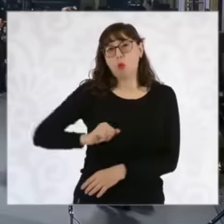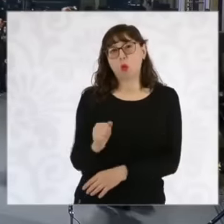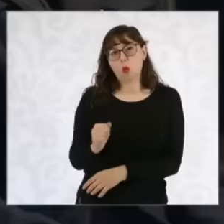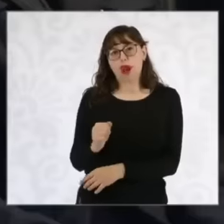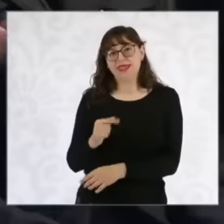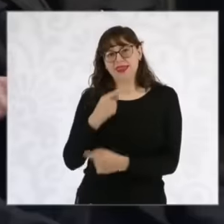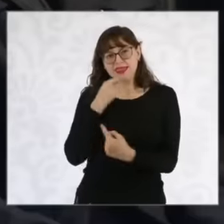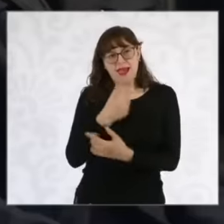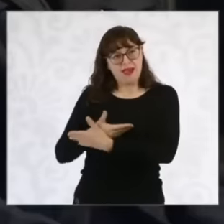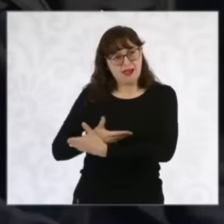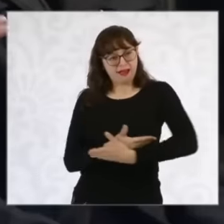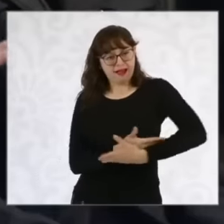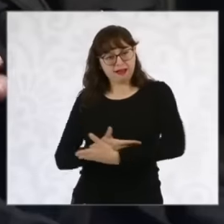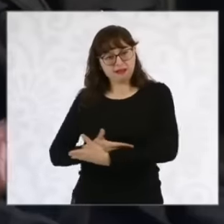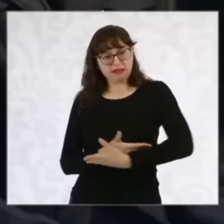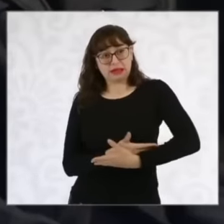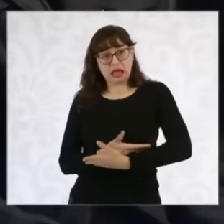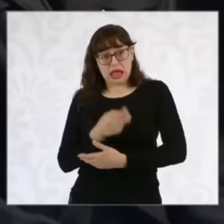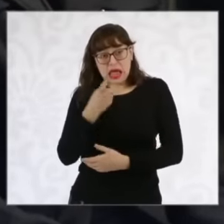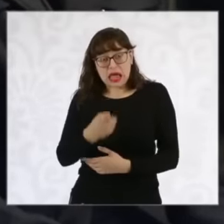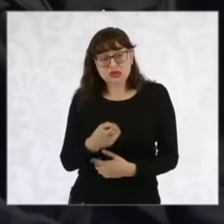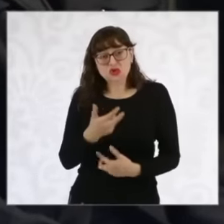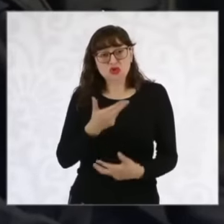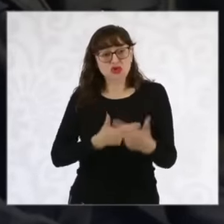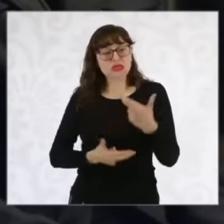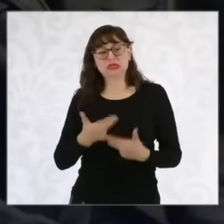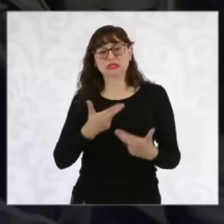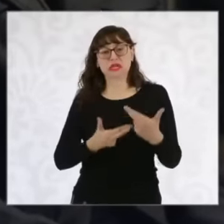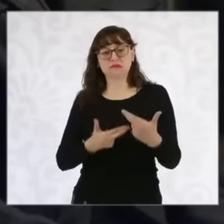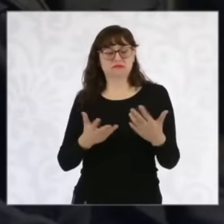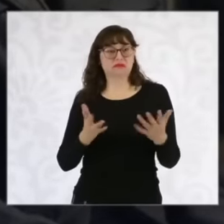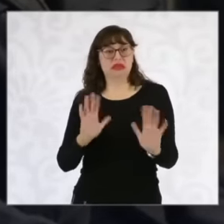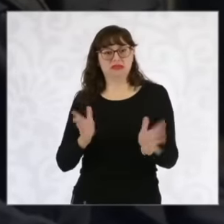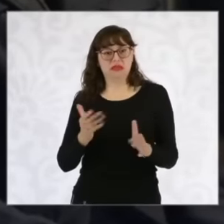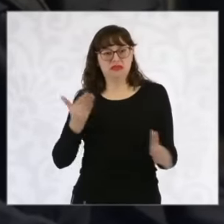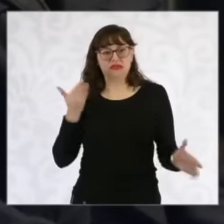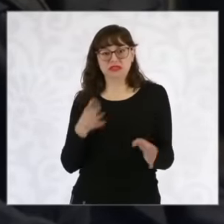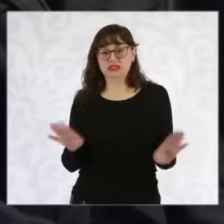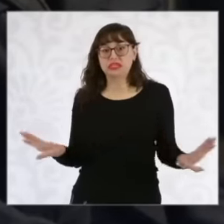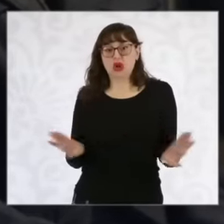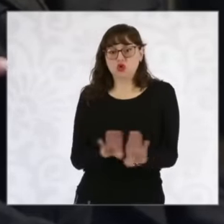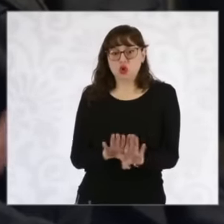or closed, not for working mothers, if you could tell us if you already have some